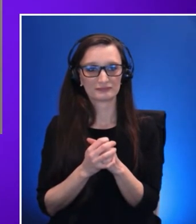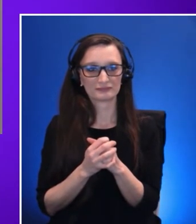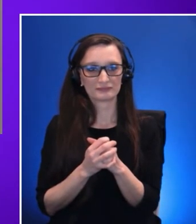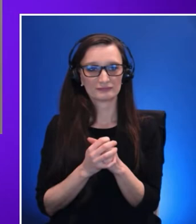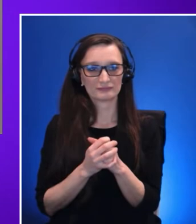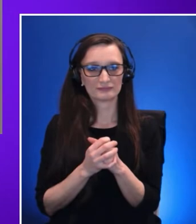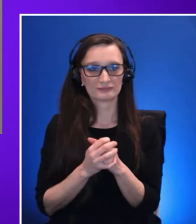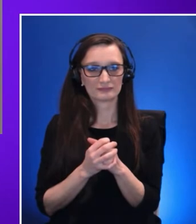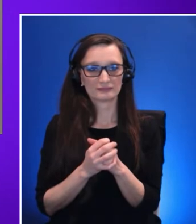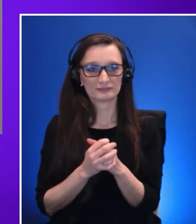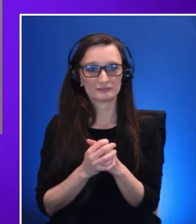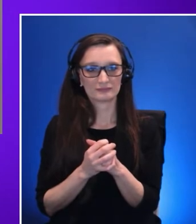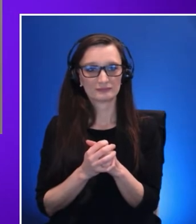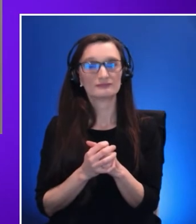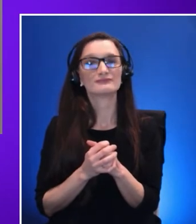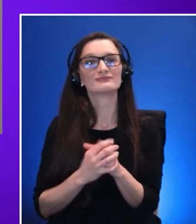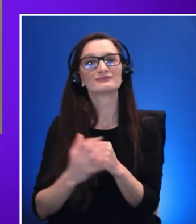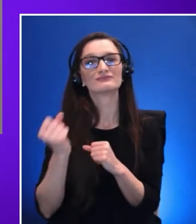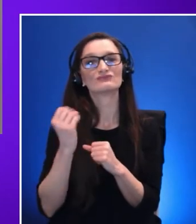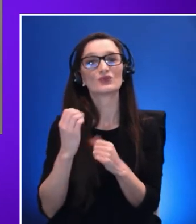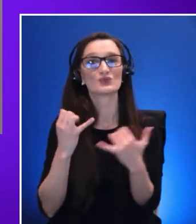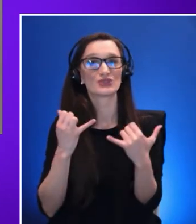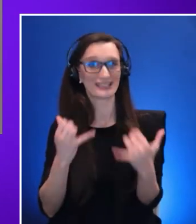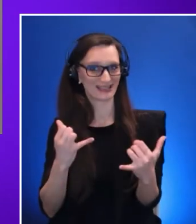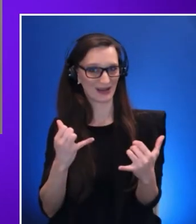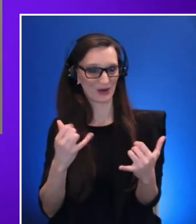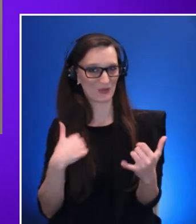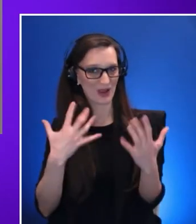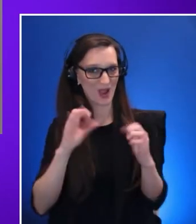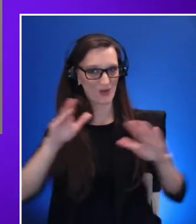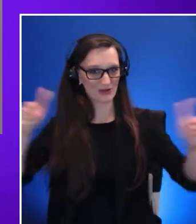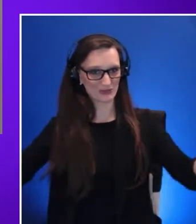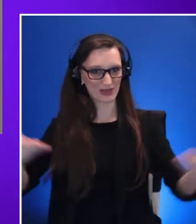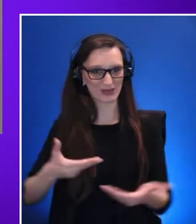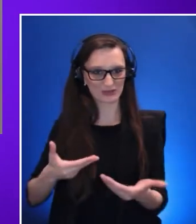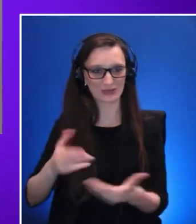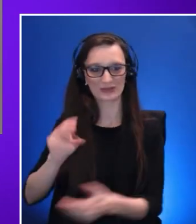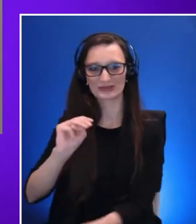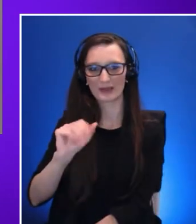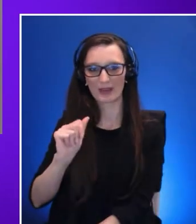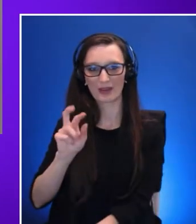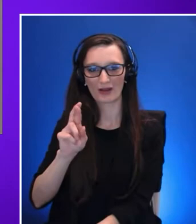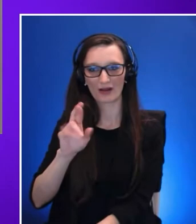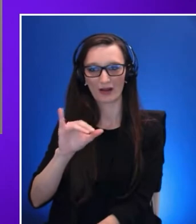So now I guess I would like to introduce Marisol to talk with you about how Accenture